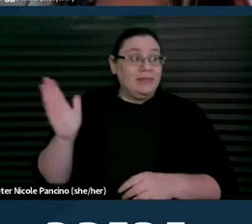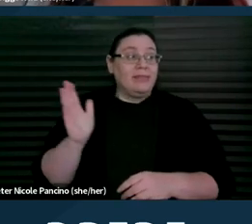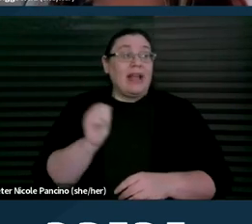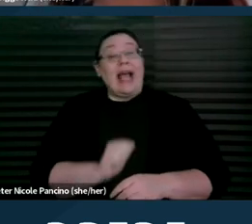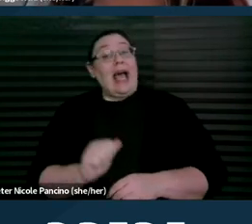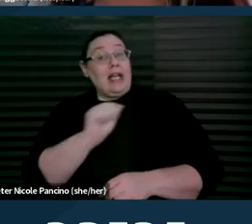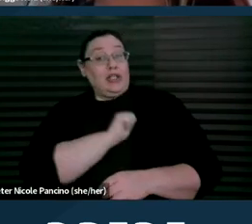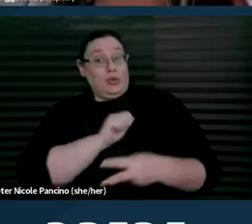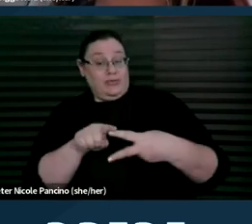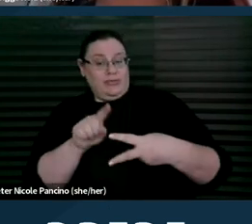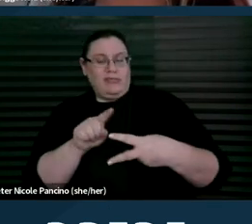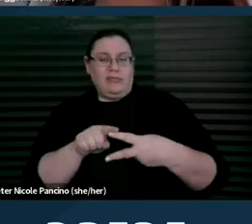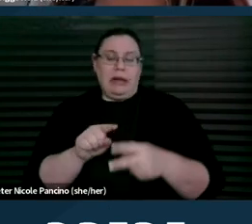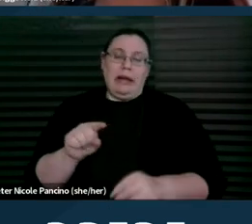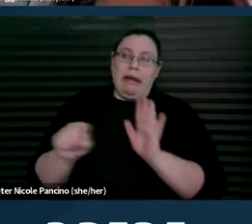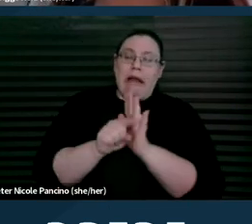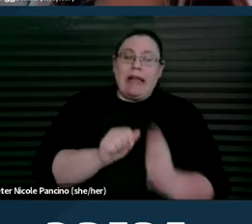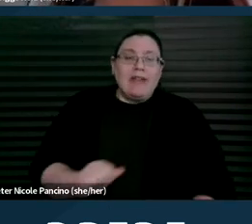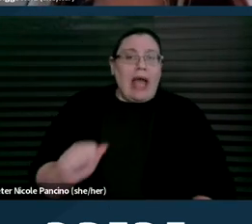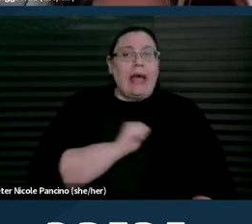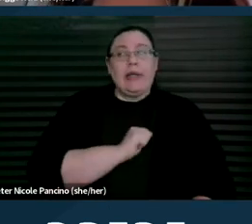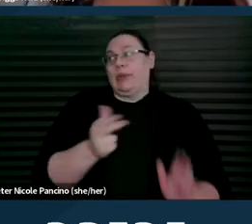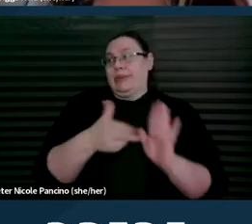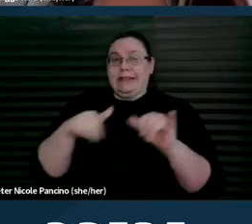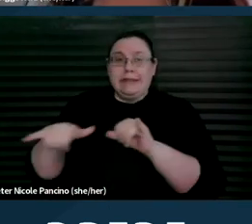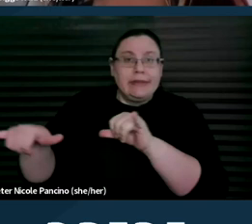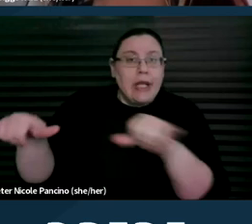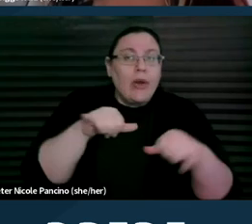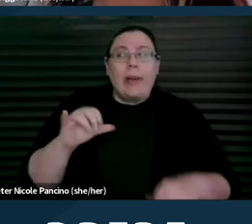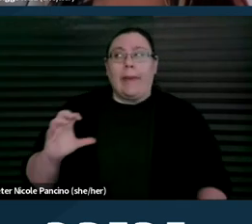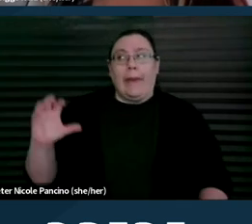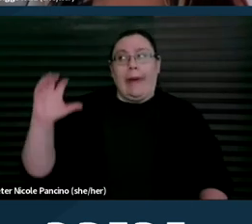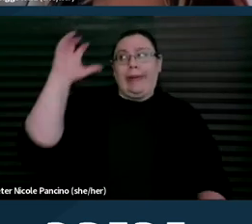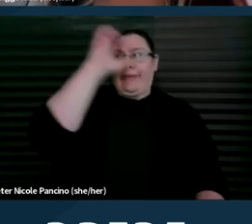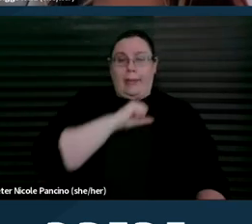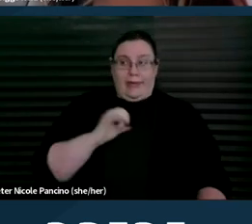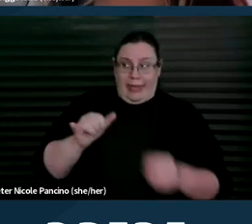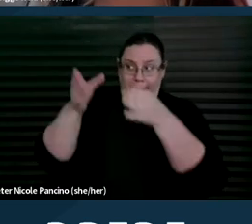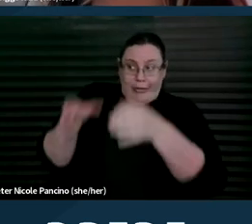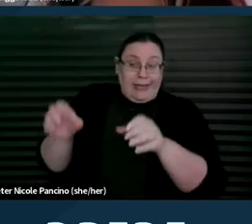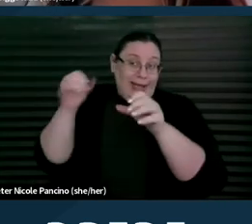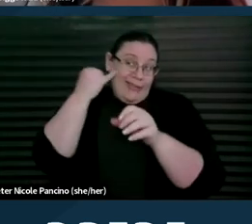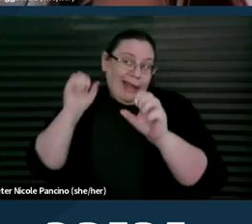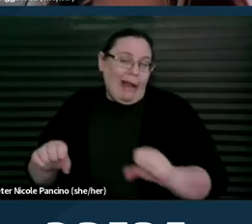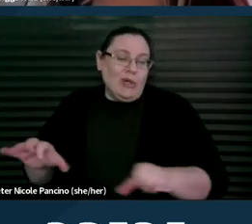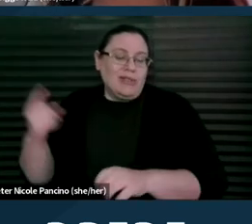This is negative attitudes or stereotypes or assumptions about the capabilities and worth of people with disabilities.